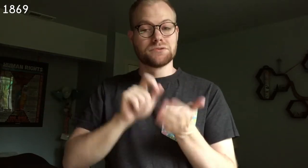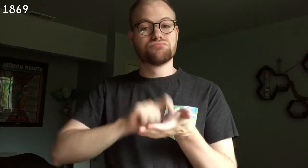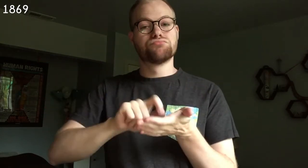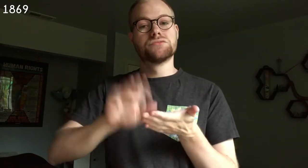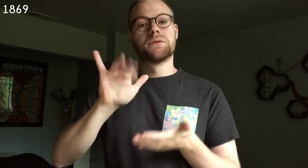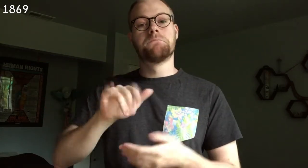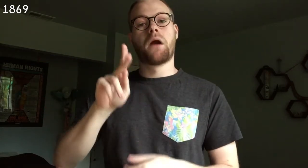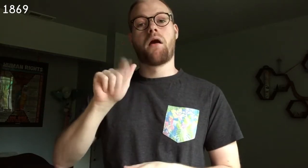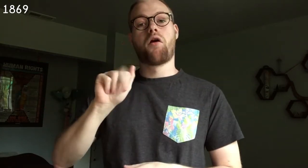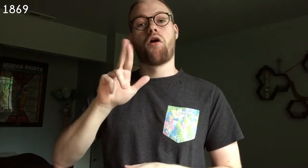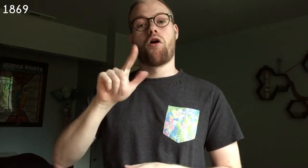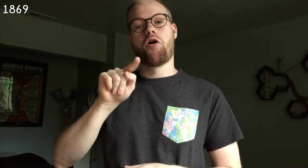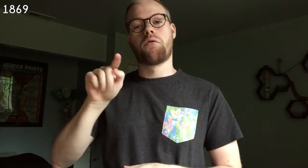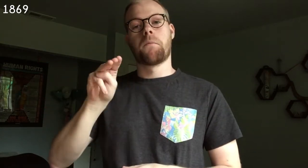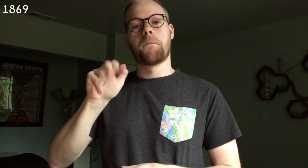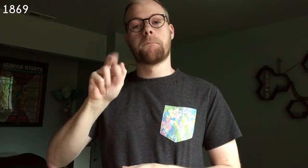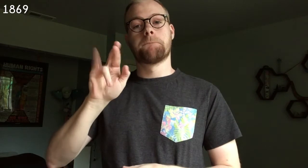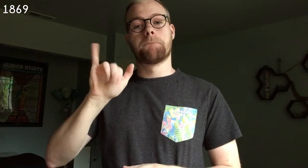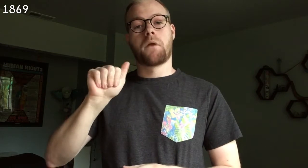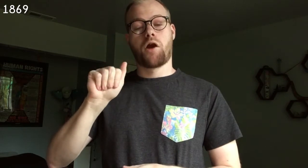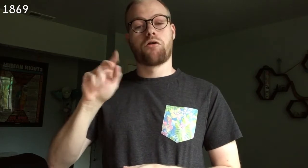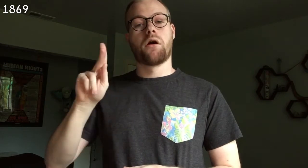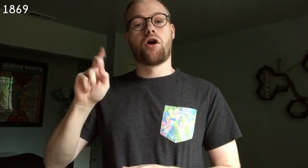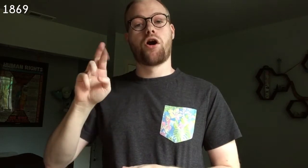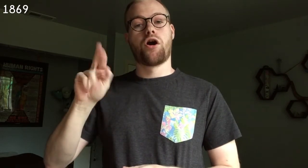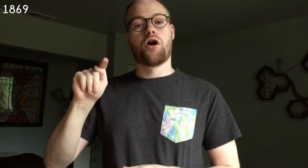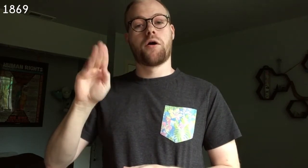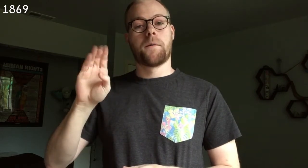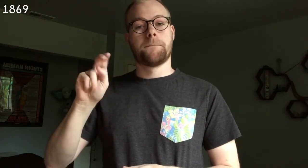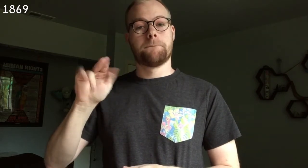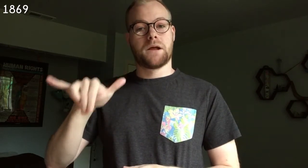written by Karl-Maria Kertbeny.